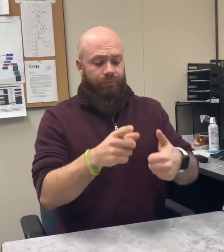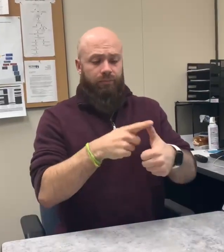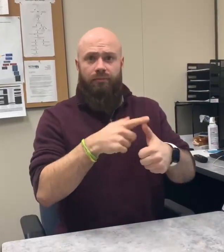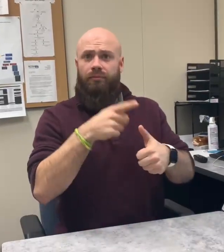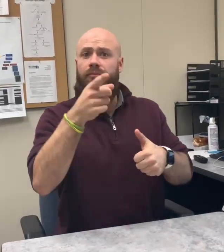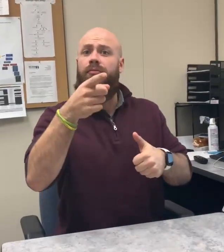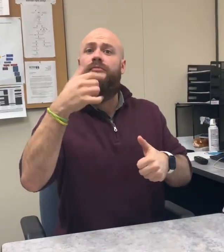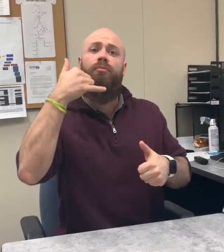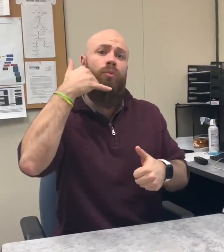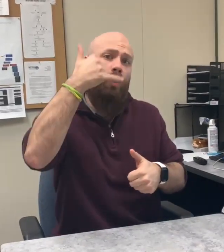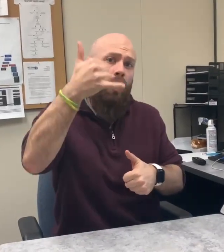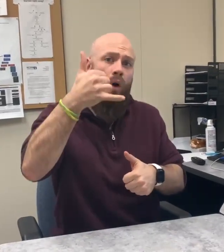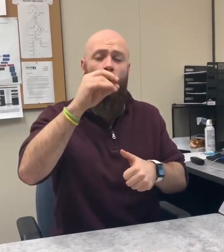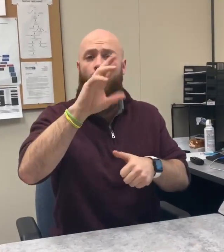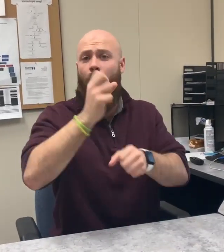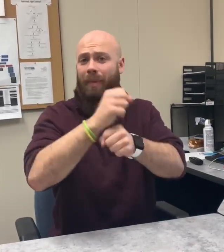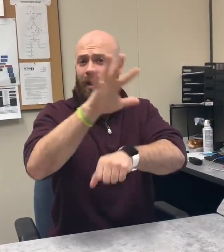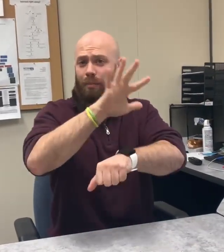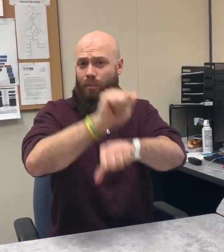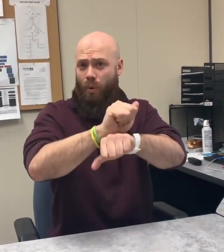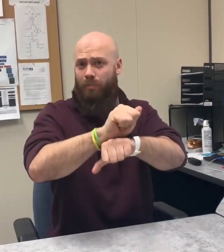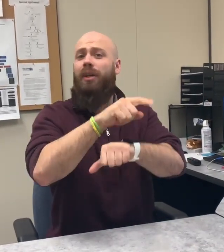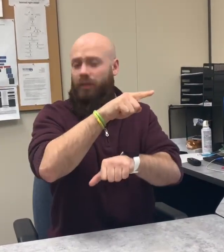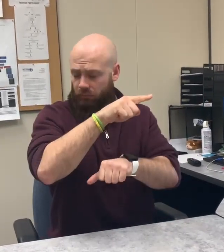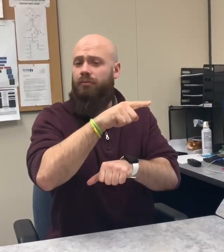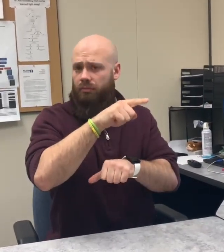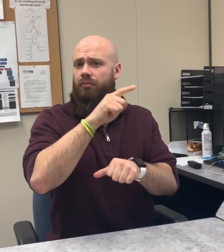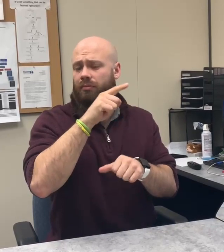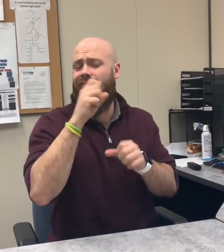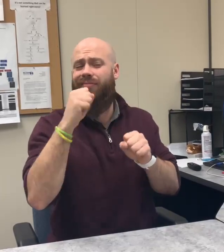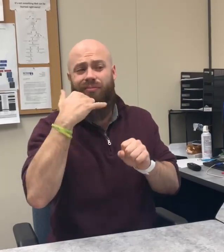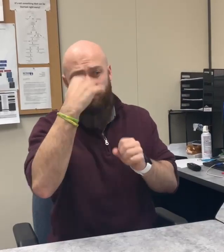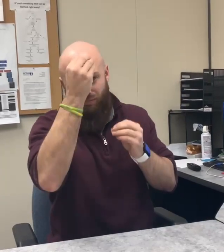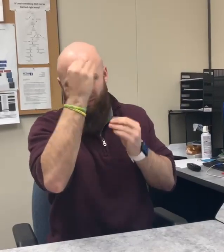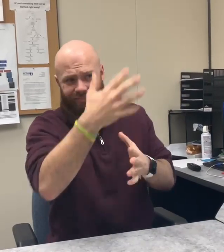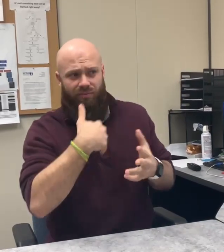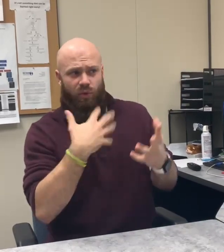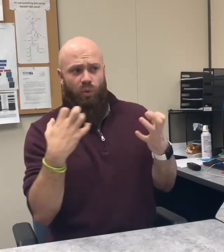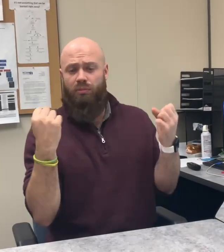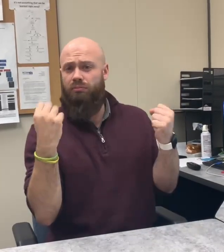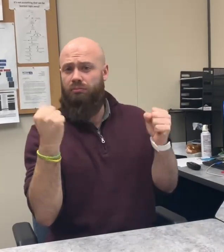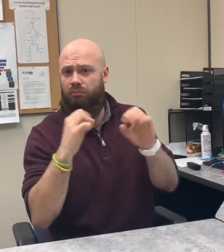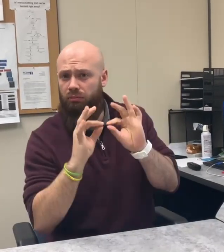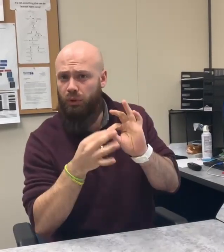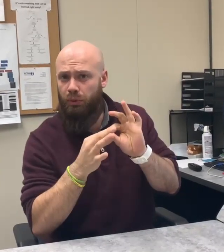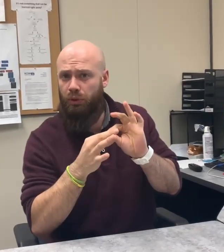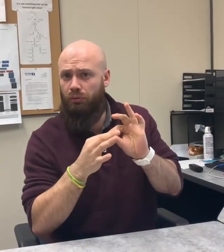First, call or make your appointment. When calling, you can request a sign language interpreter.